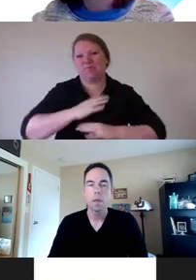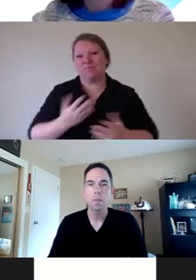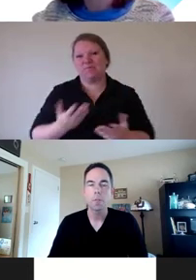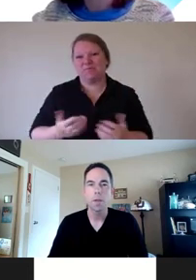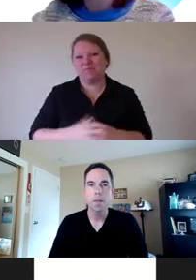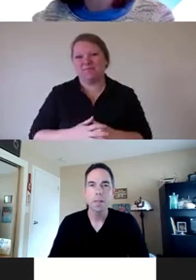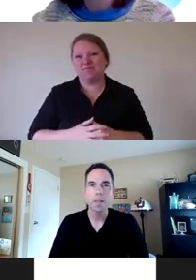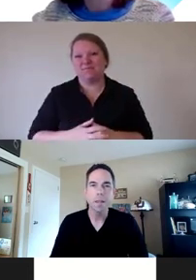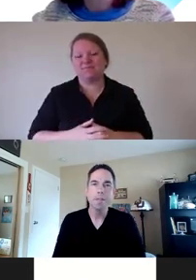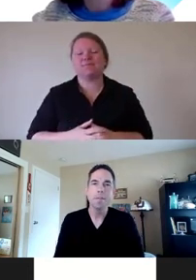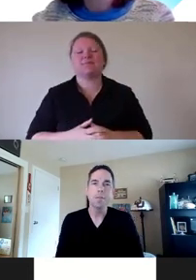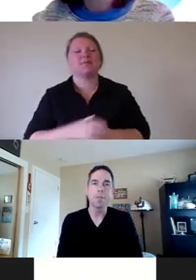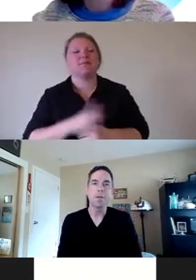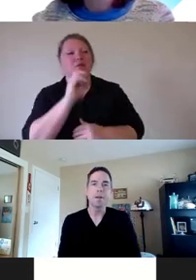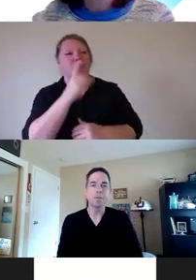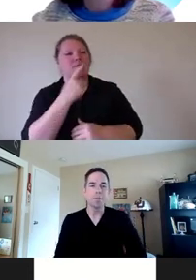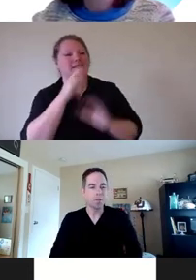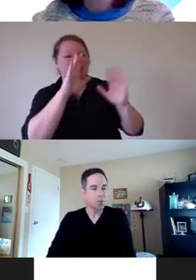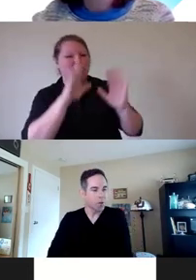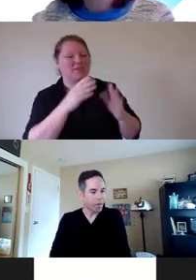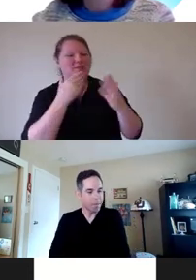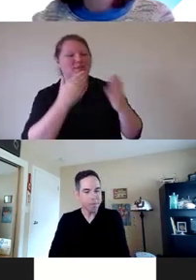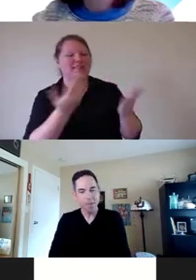Awesome, Sheri, thanks again for for joining us.